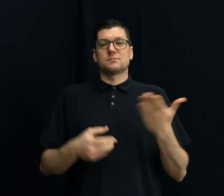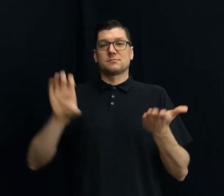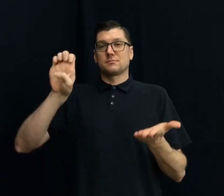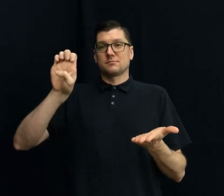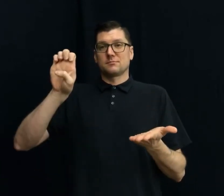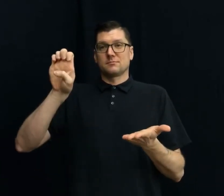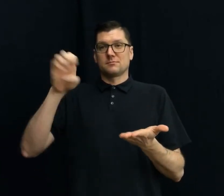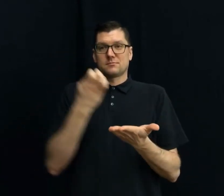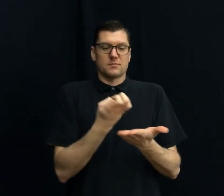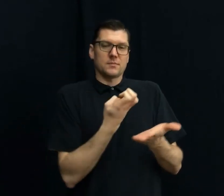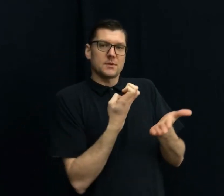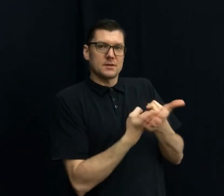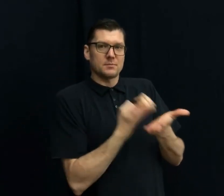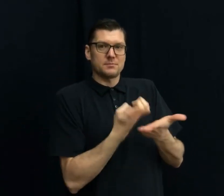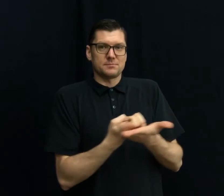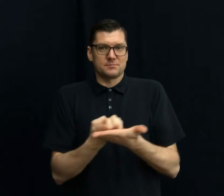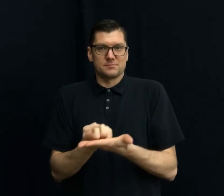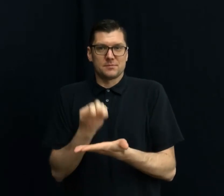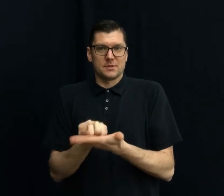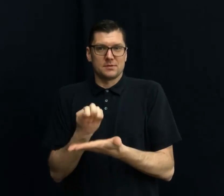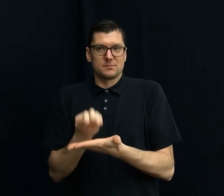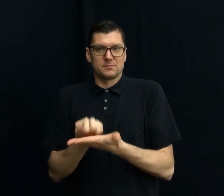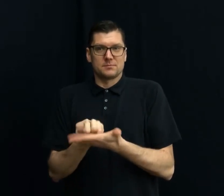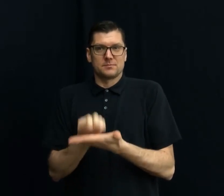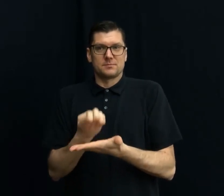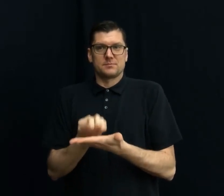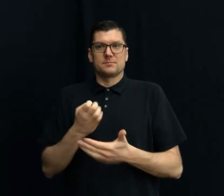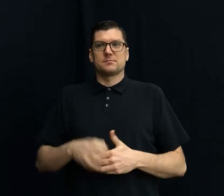ECONOMICS